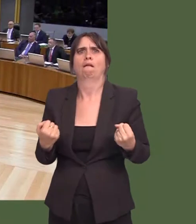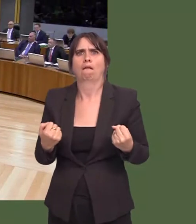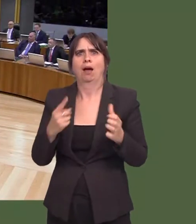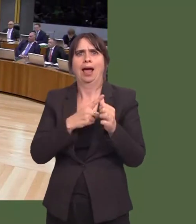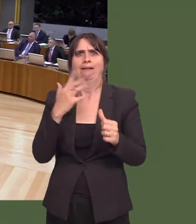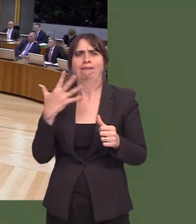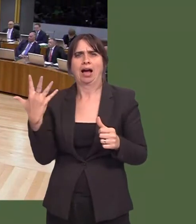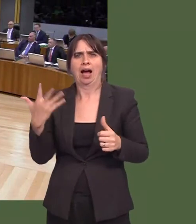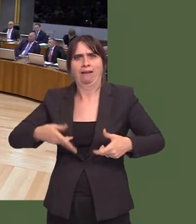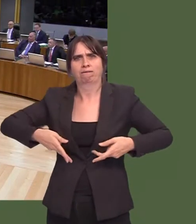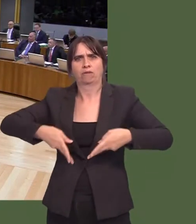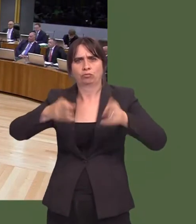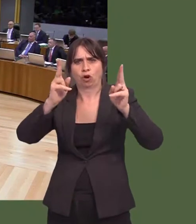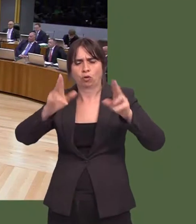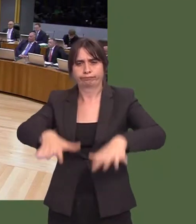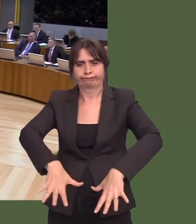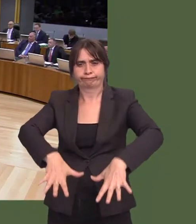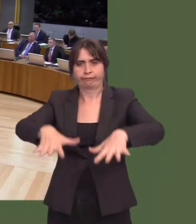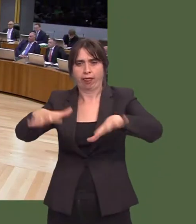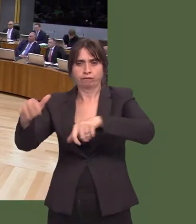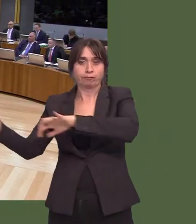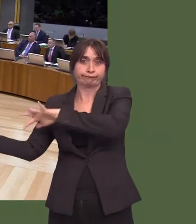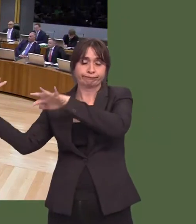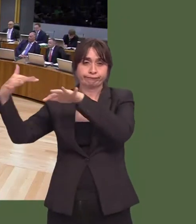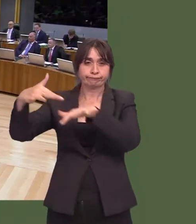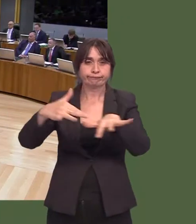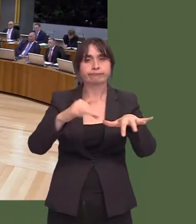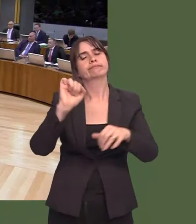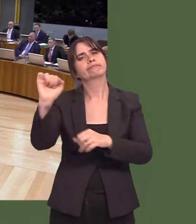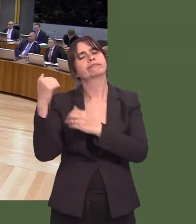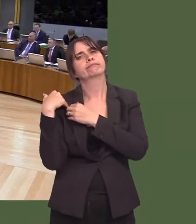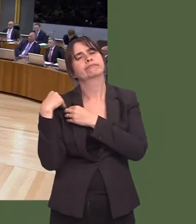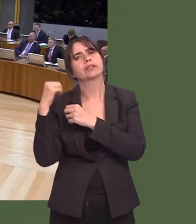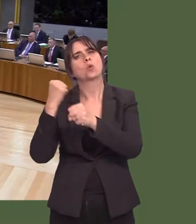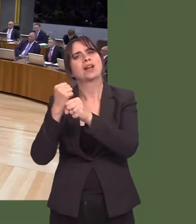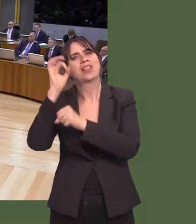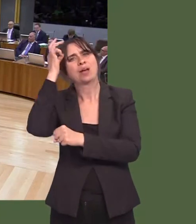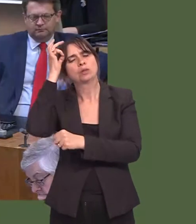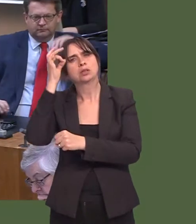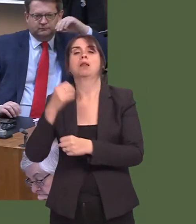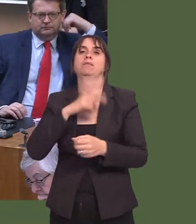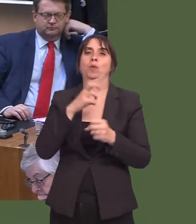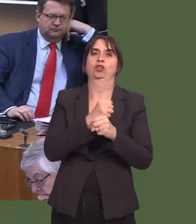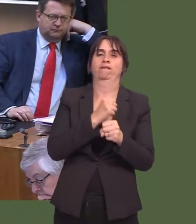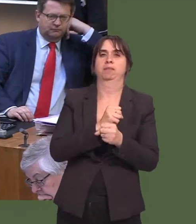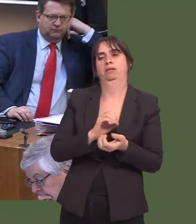Ultimately it was a matter for Gwynedd Council, but it needed funding from Welsh Government, so we worked together to deliver that.